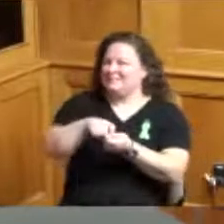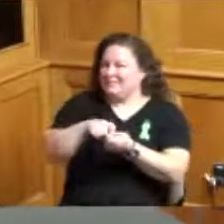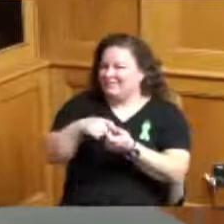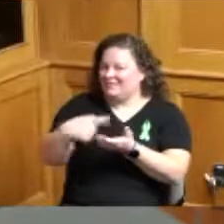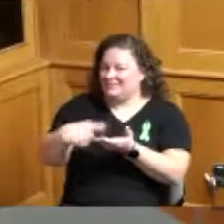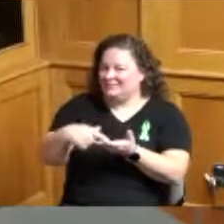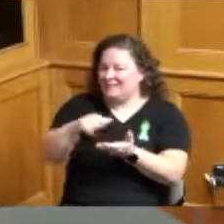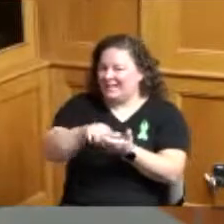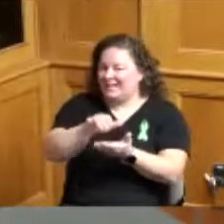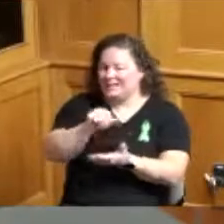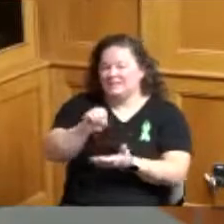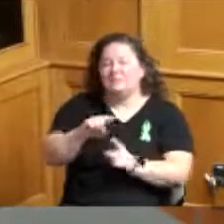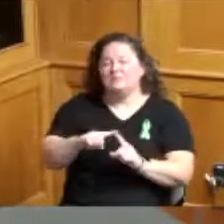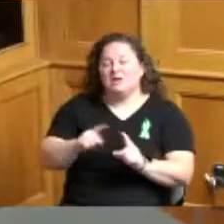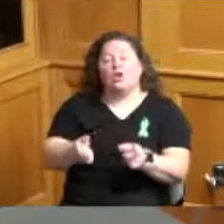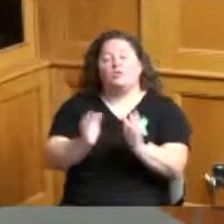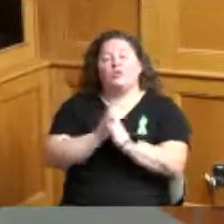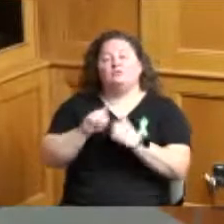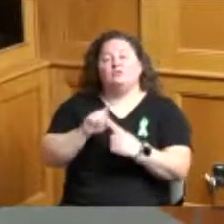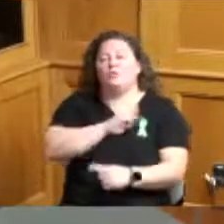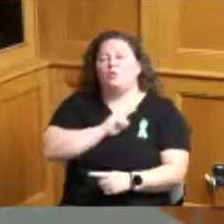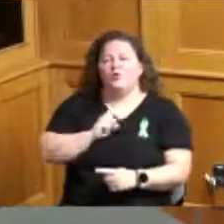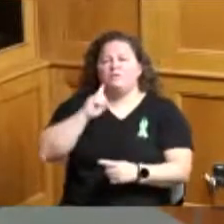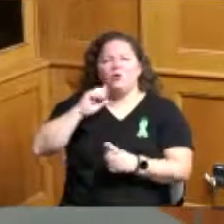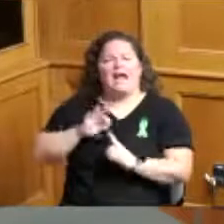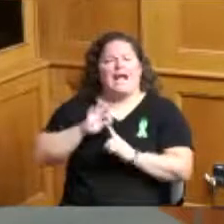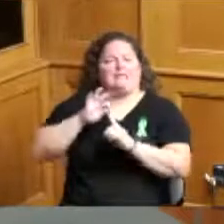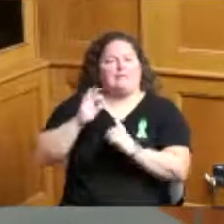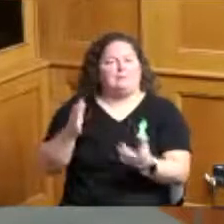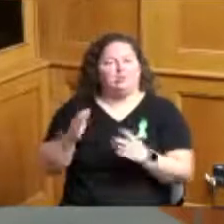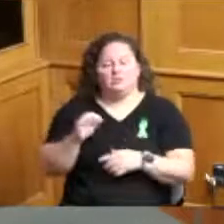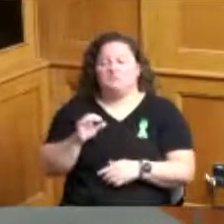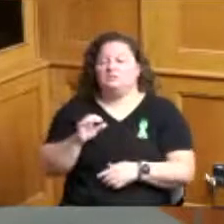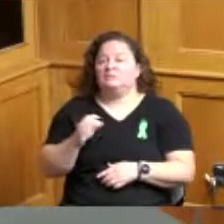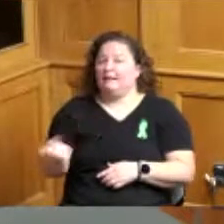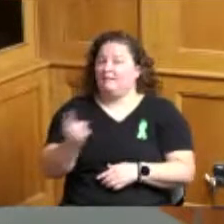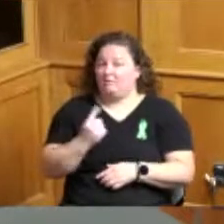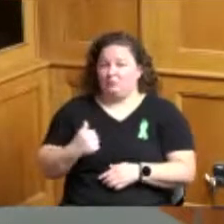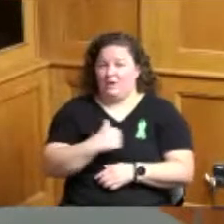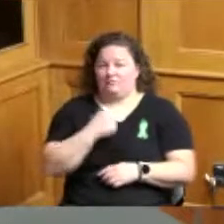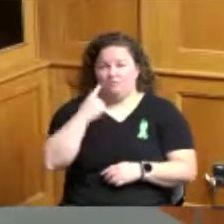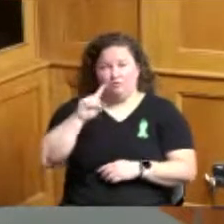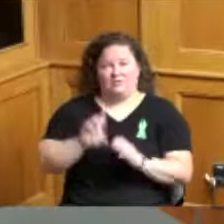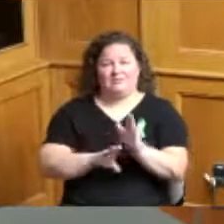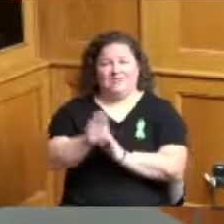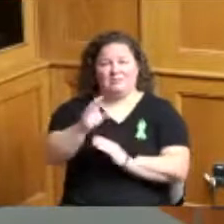exception however I will say they come to us in our development services division with people